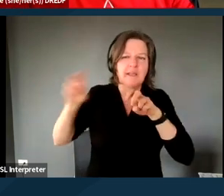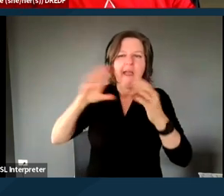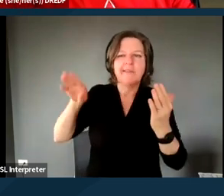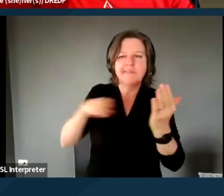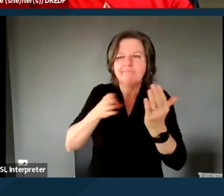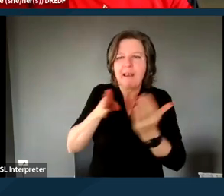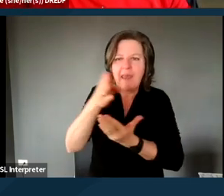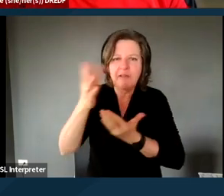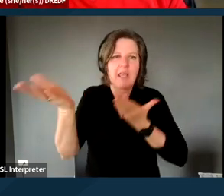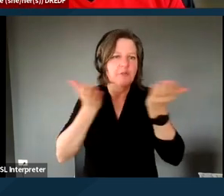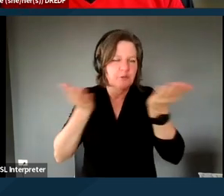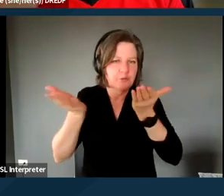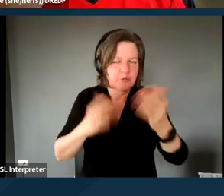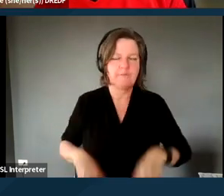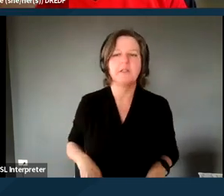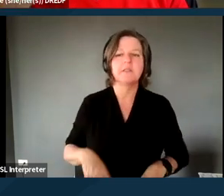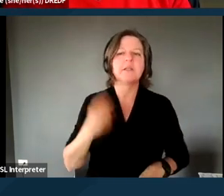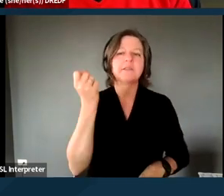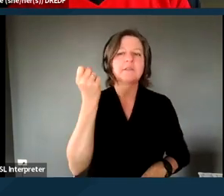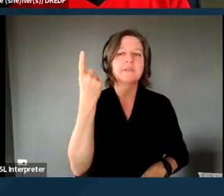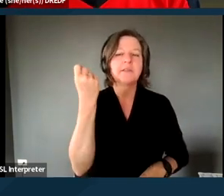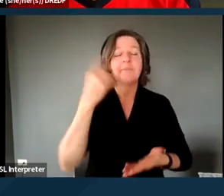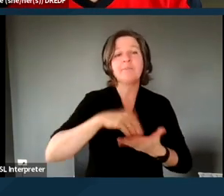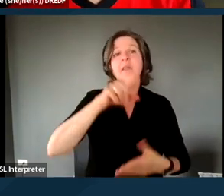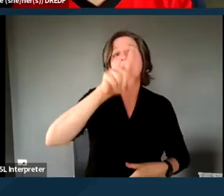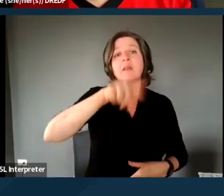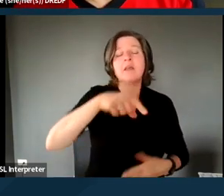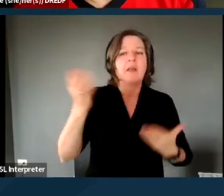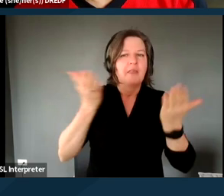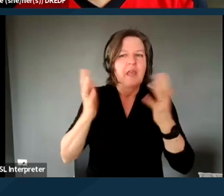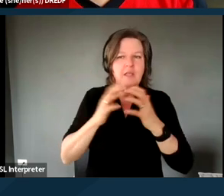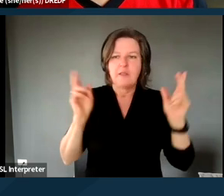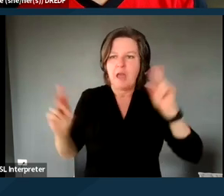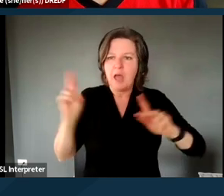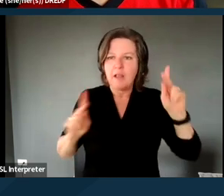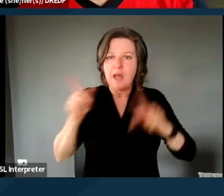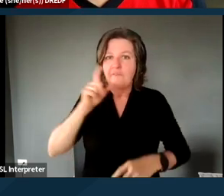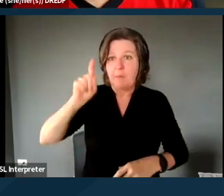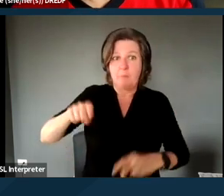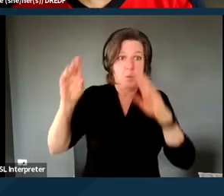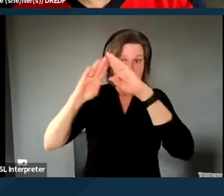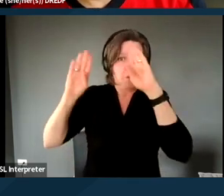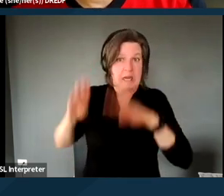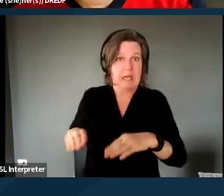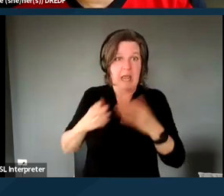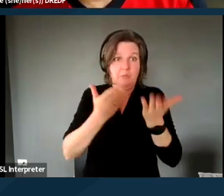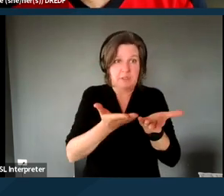So again, these are the kinds of services that a lot of people who need housing that are barriers